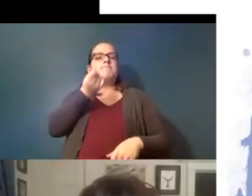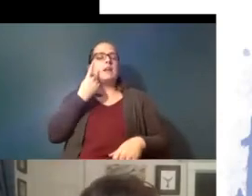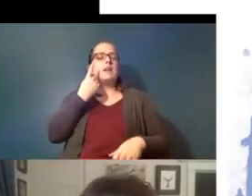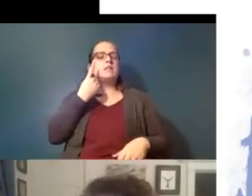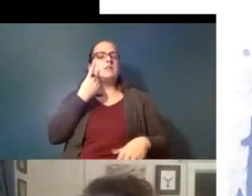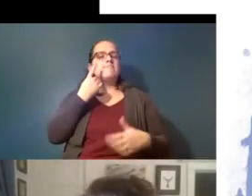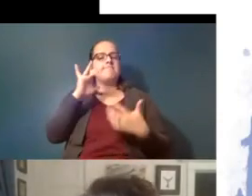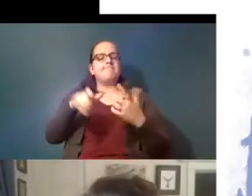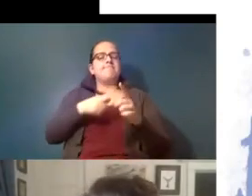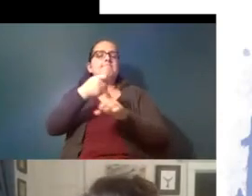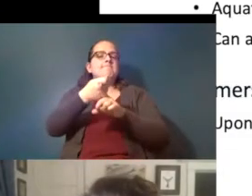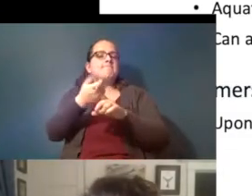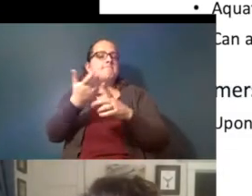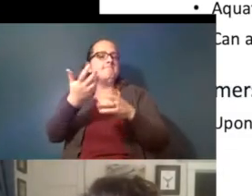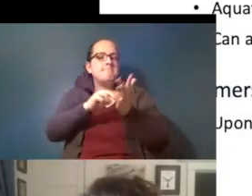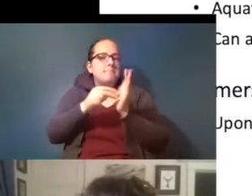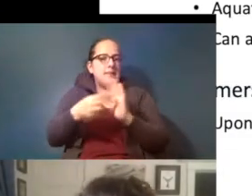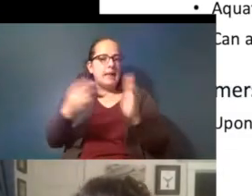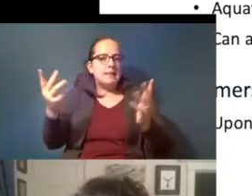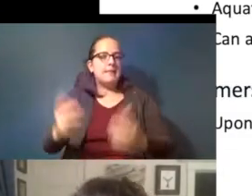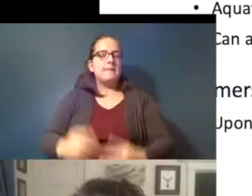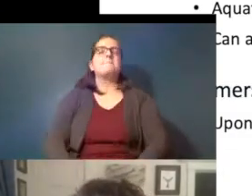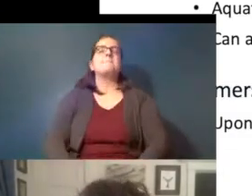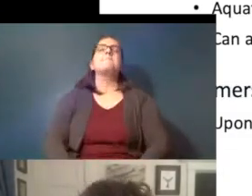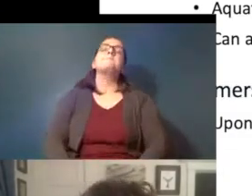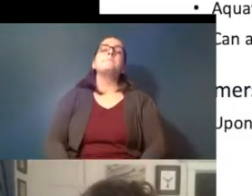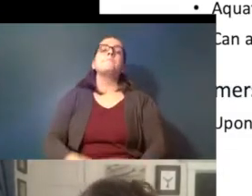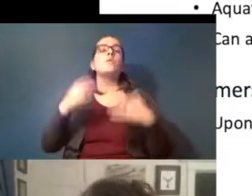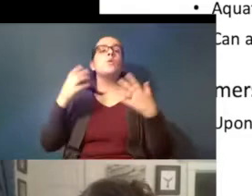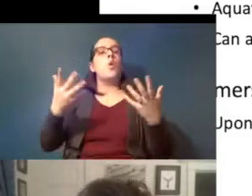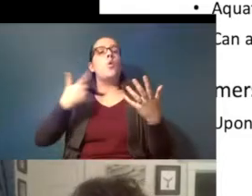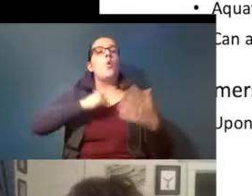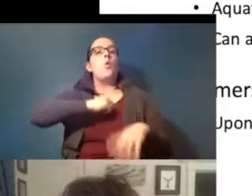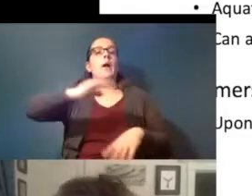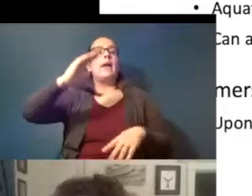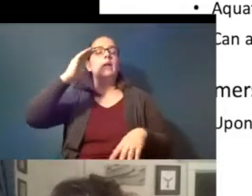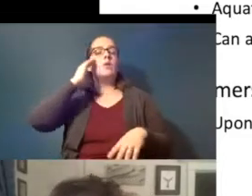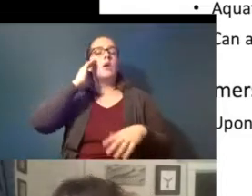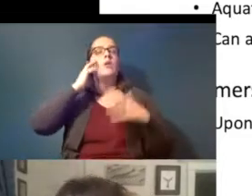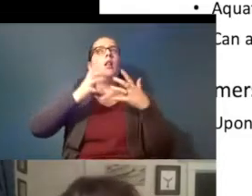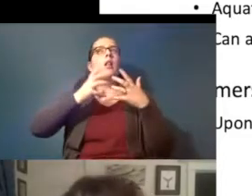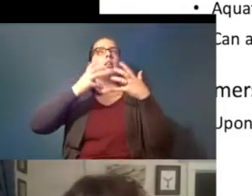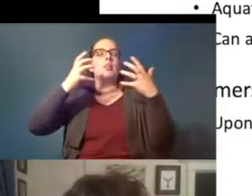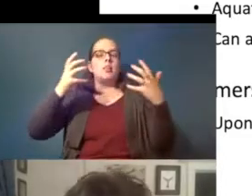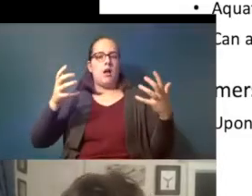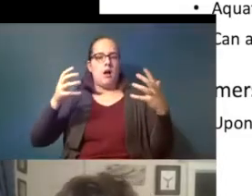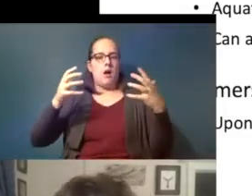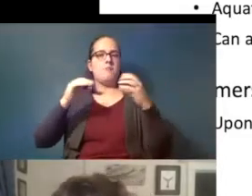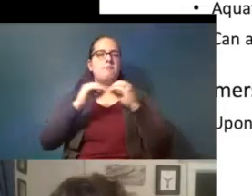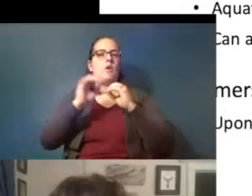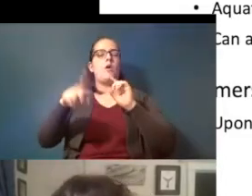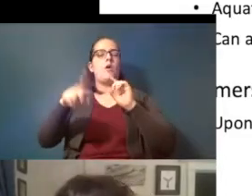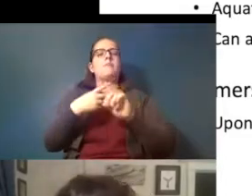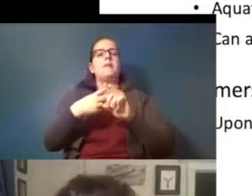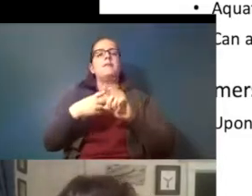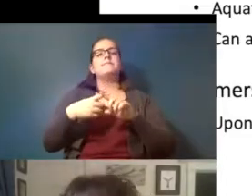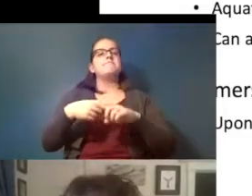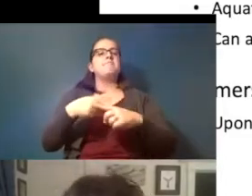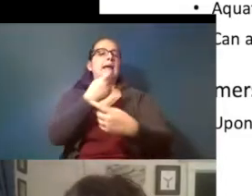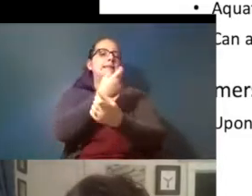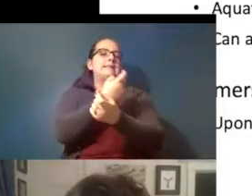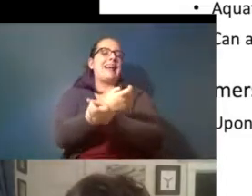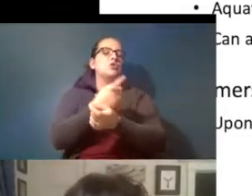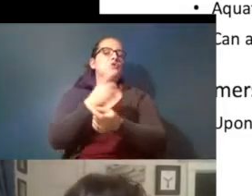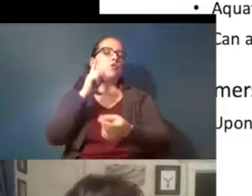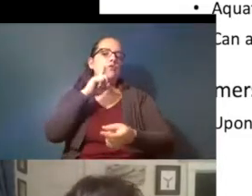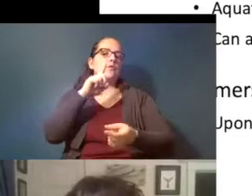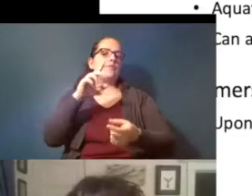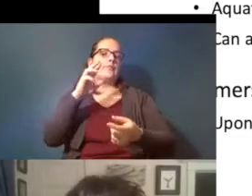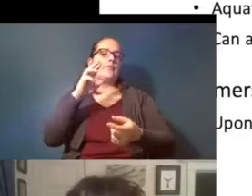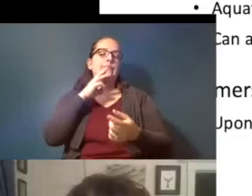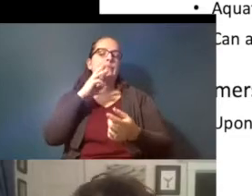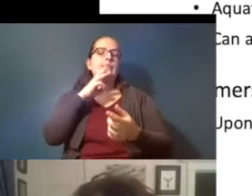implications so we know a lot more about toxicity to aquatic life than we know about anything else